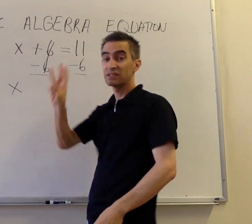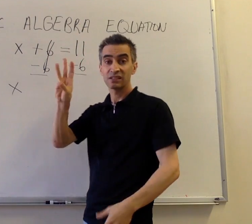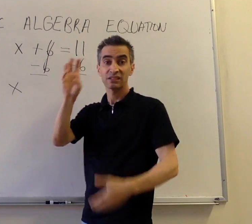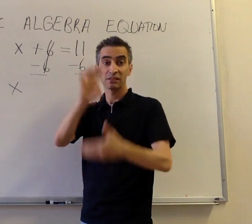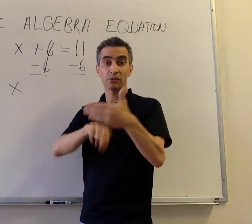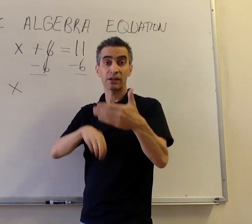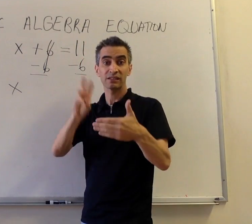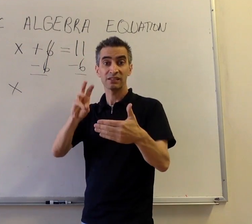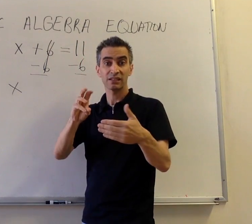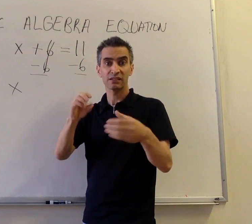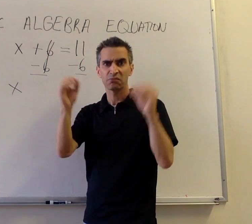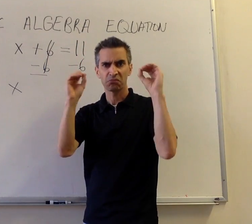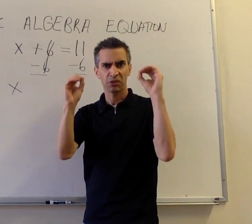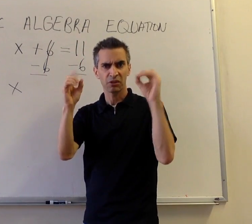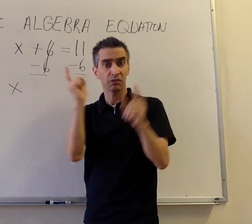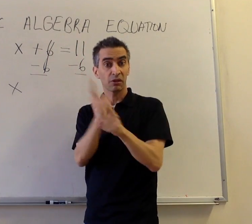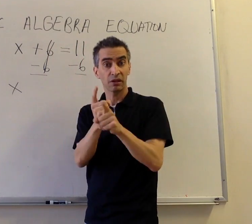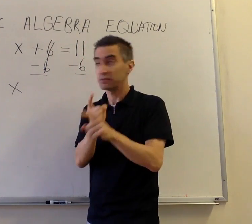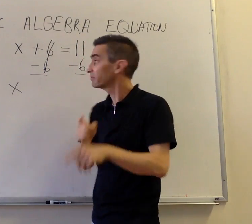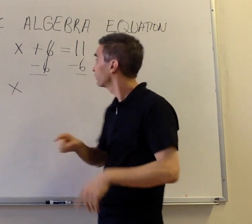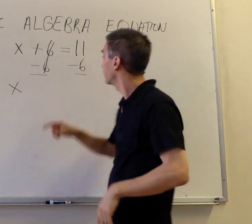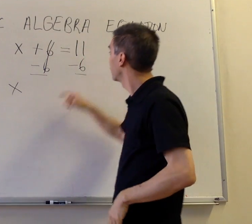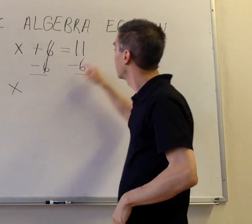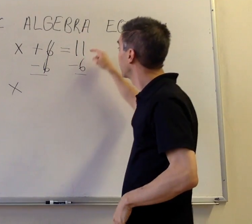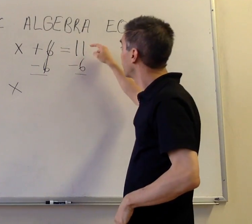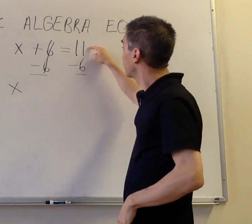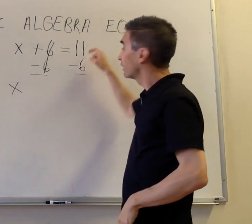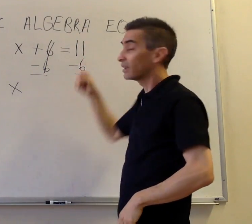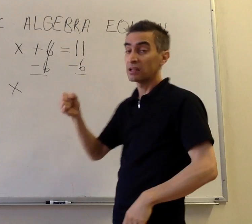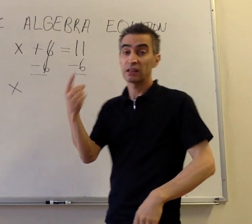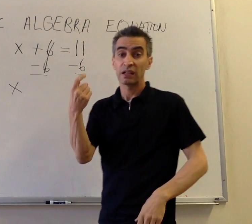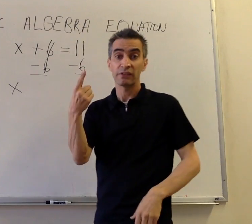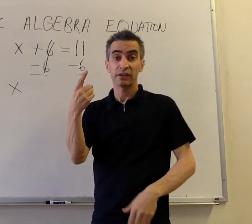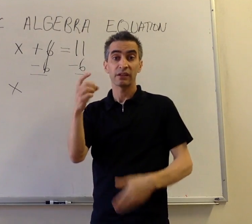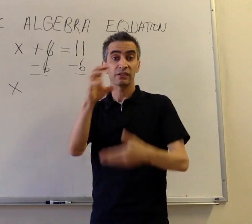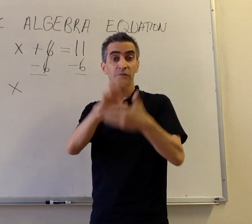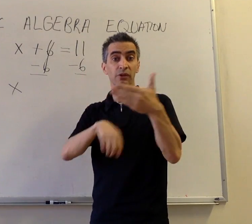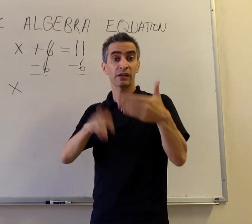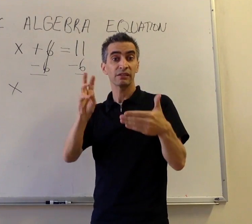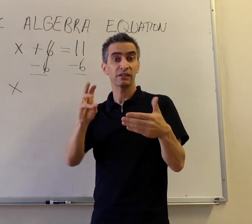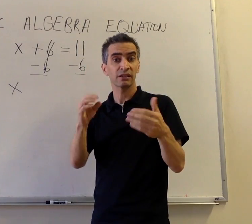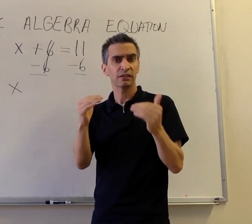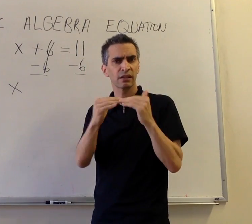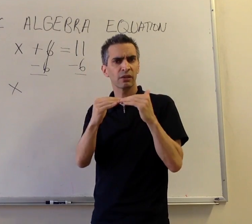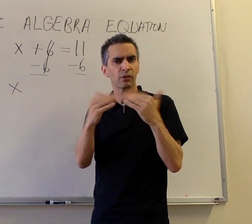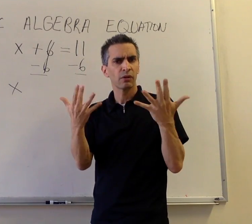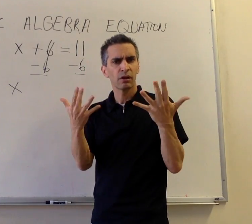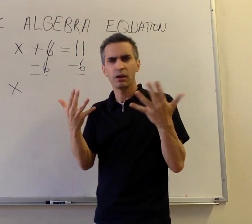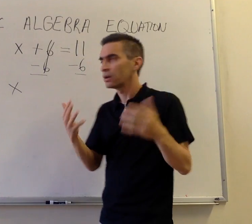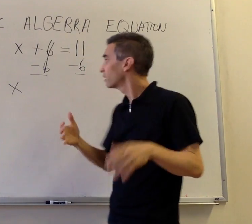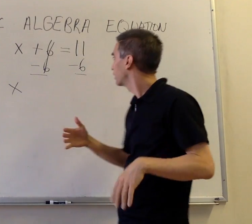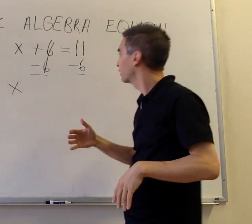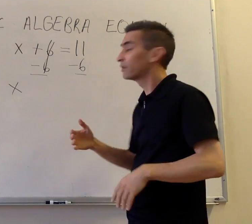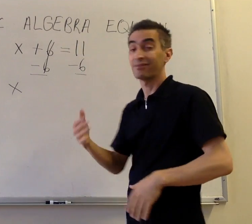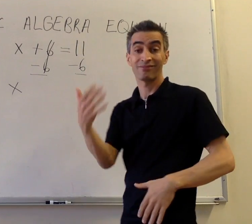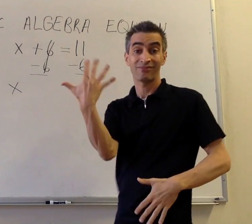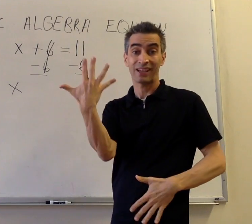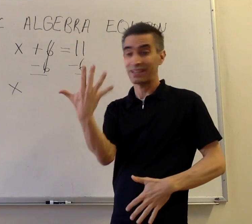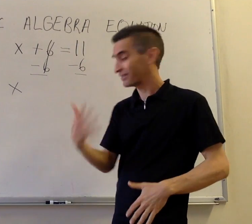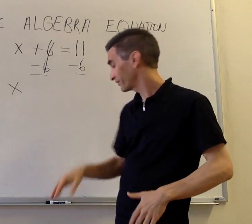And 6 -6 = 0, right? And 11 - 6 = what? Five